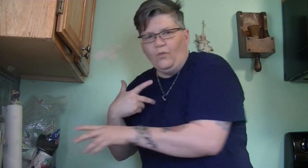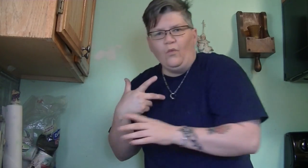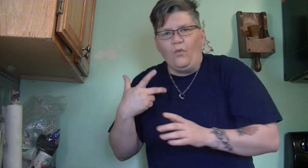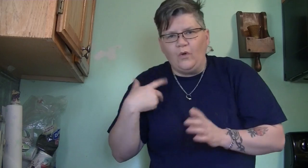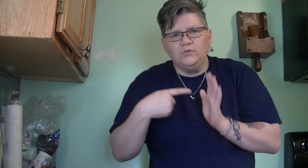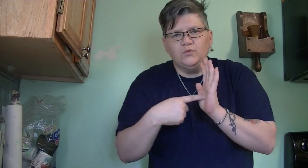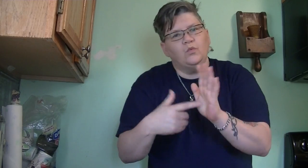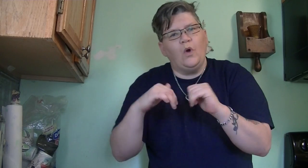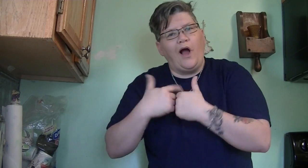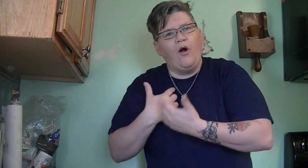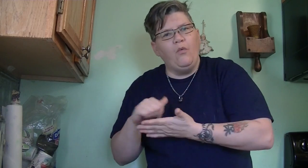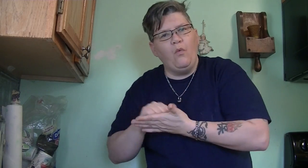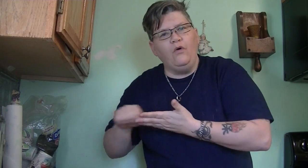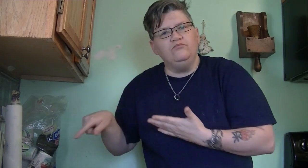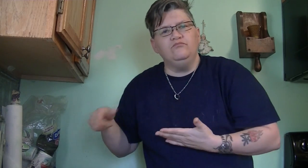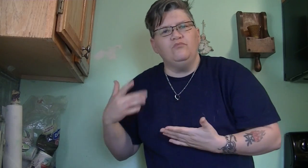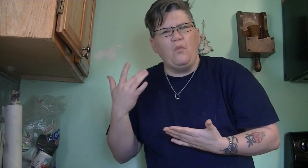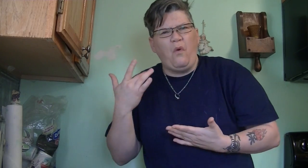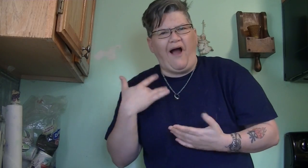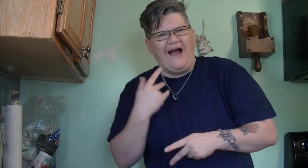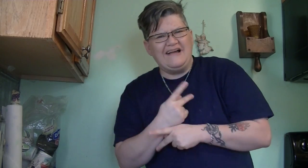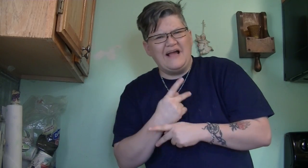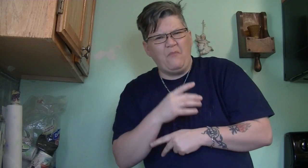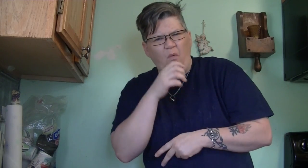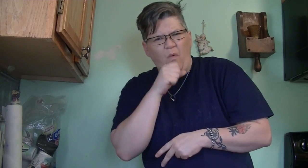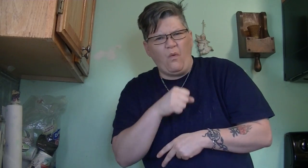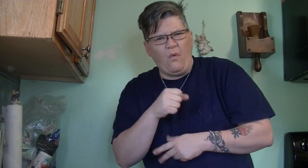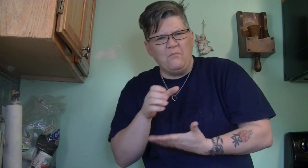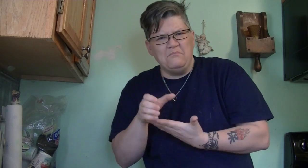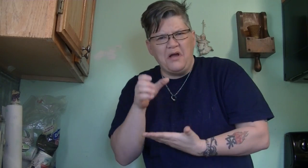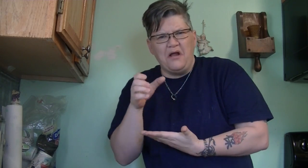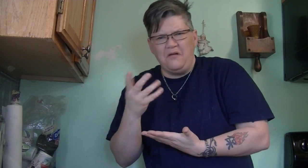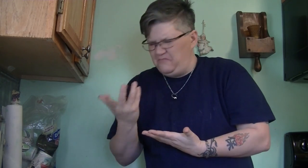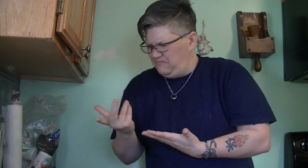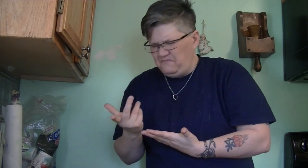I want to show you how I wash them Why do I keep old bottles?